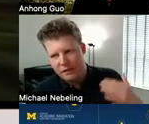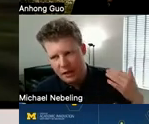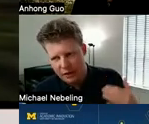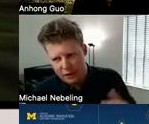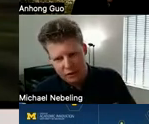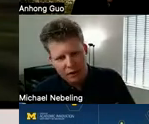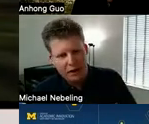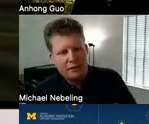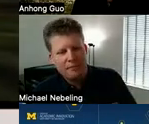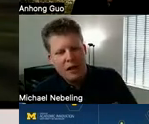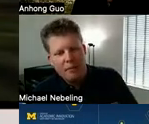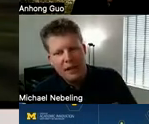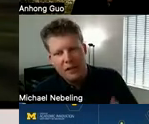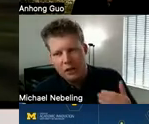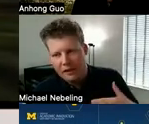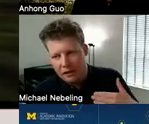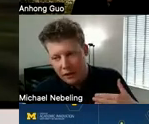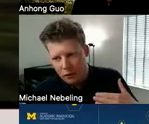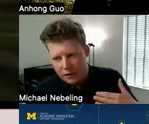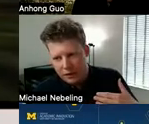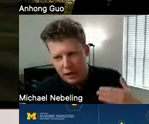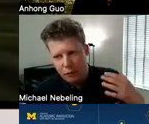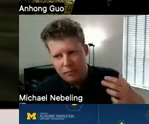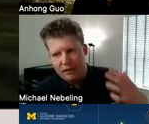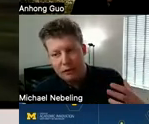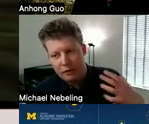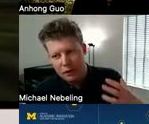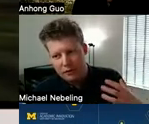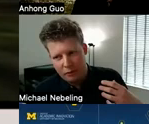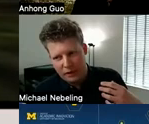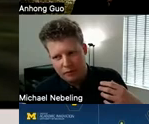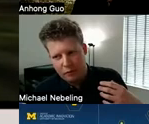an instructional context but i teach a lot of arvr courses and one metaphor that works very well for